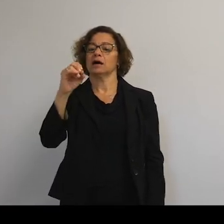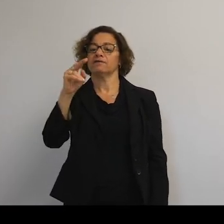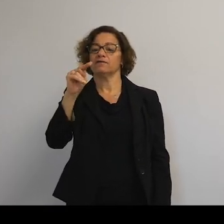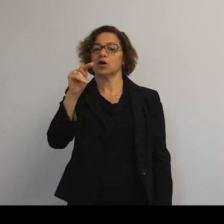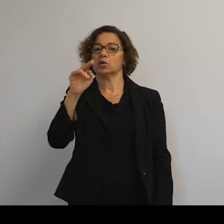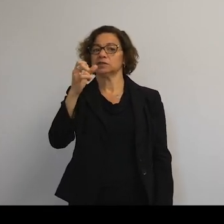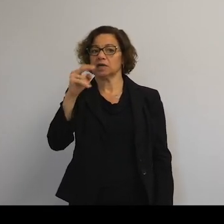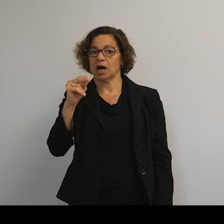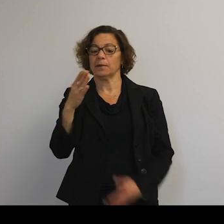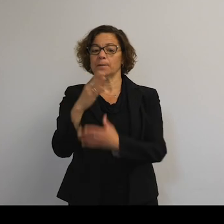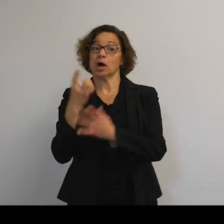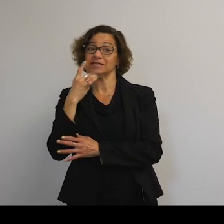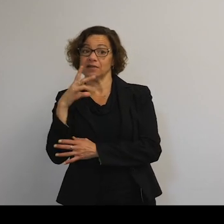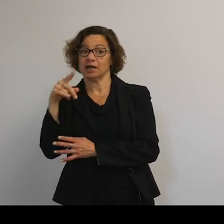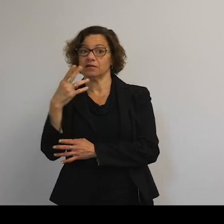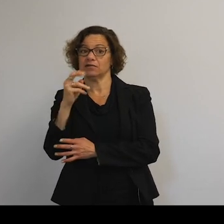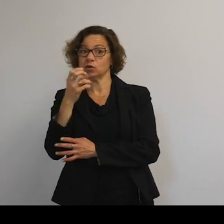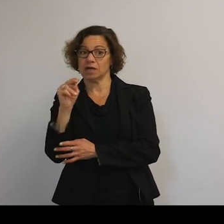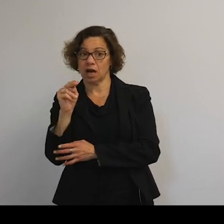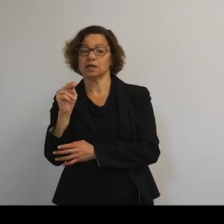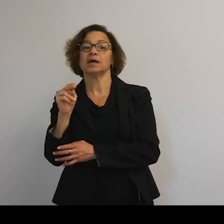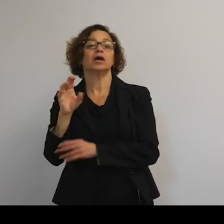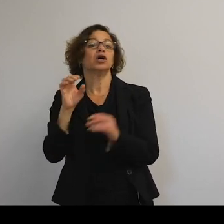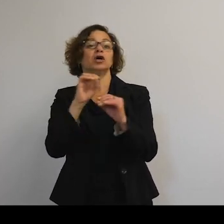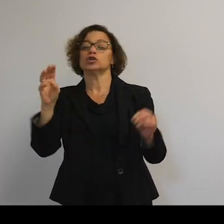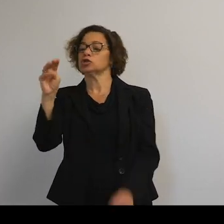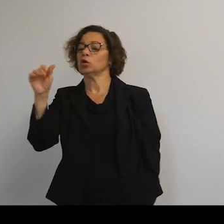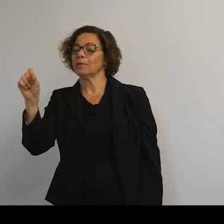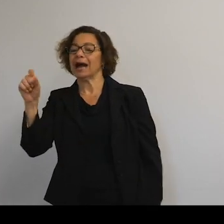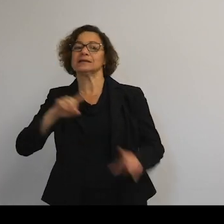pieces of light-- have no mass, they do have momentum. So if a bit of light--